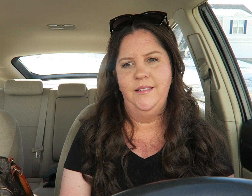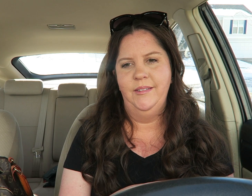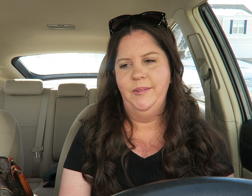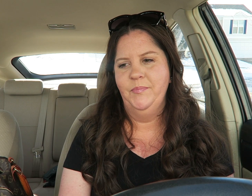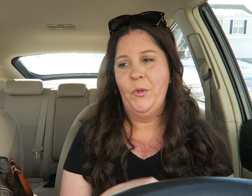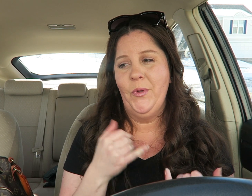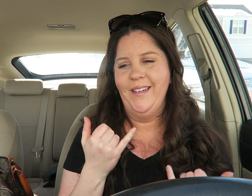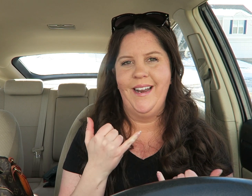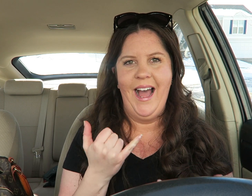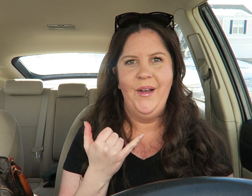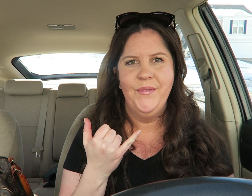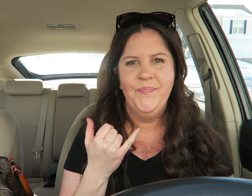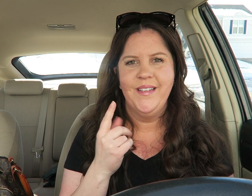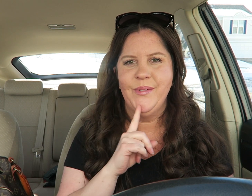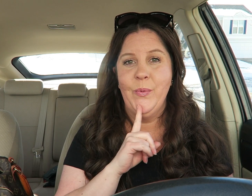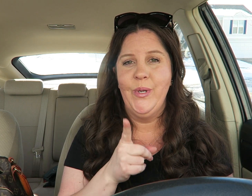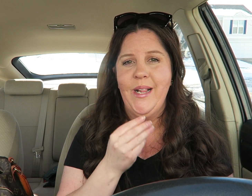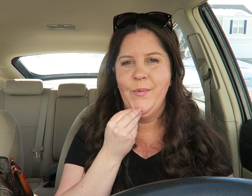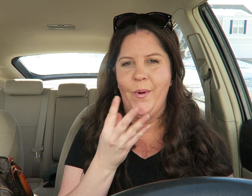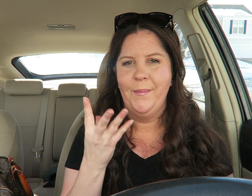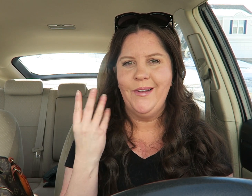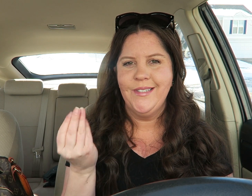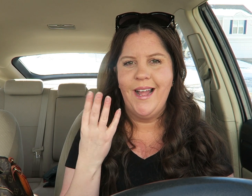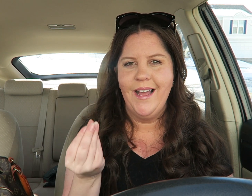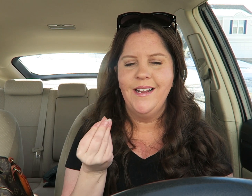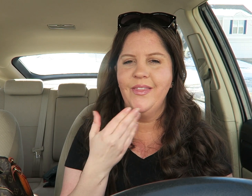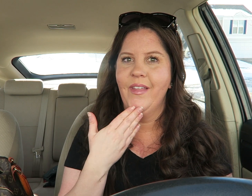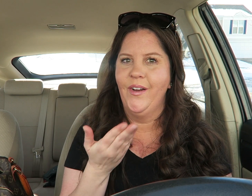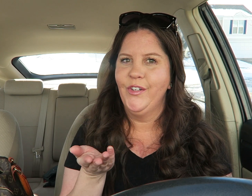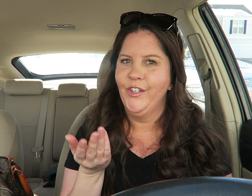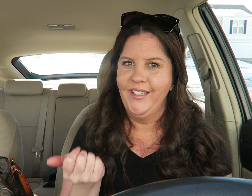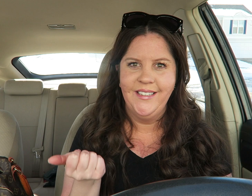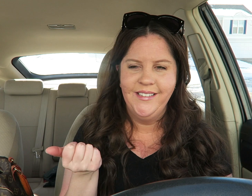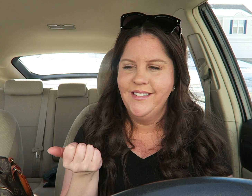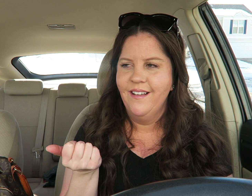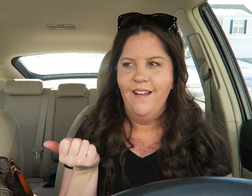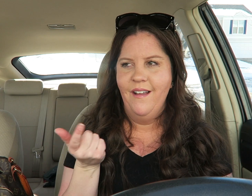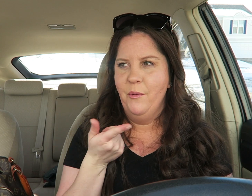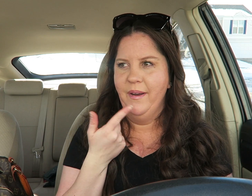Umm, right now it's really warm outside, thank goodness